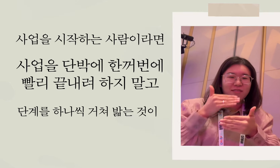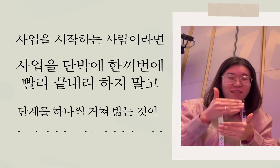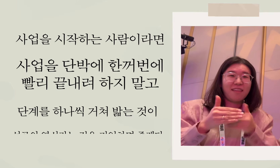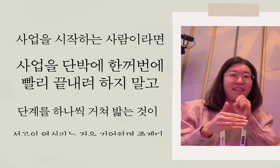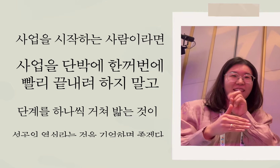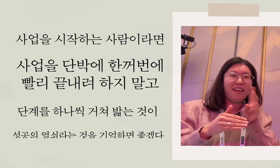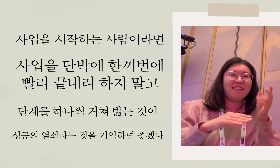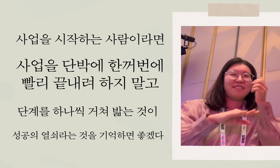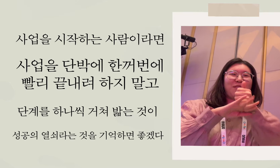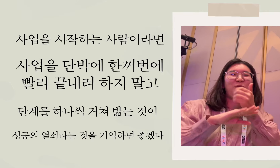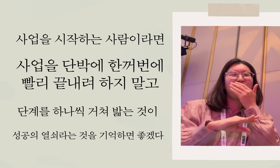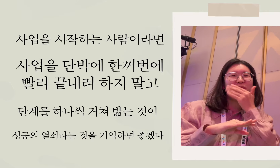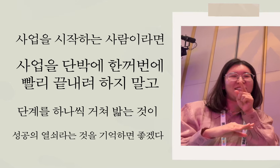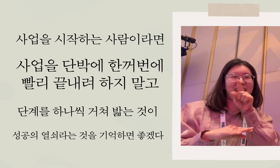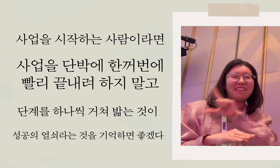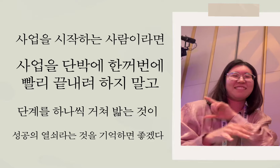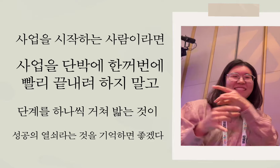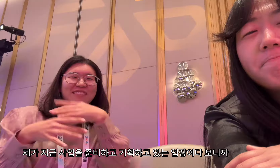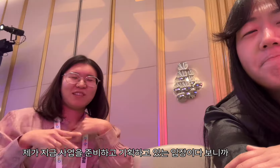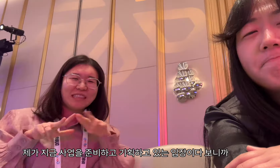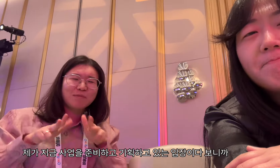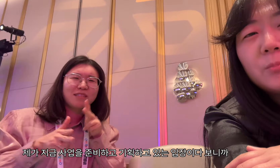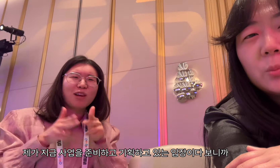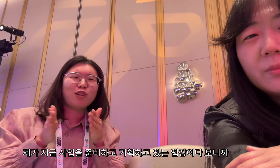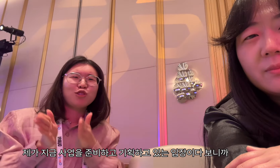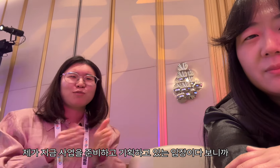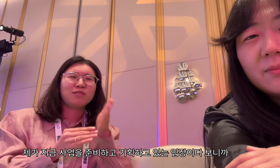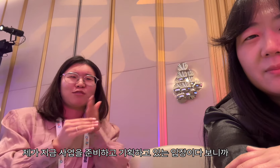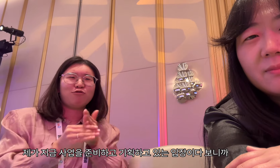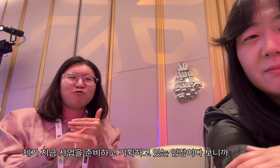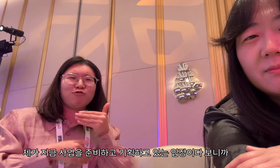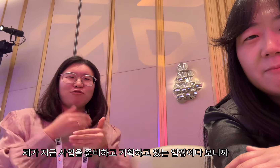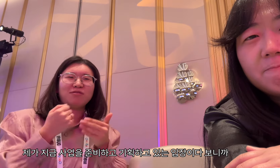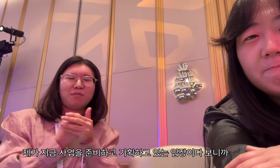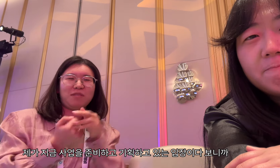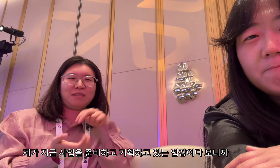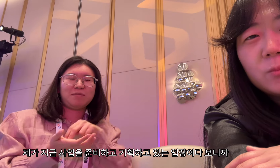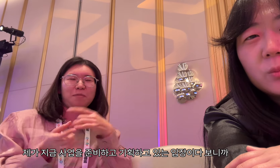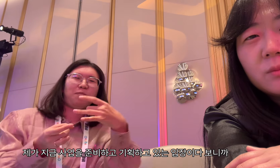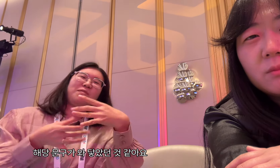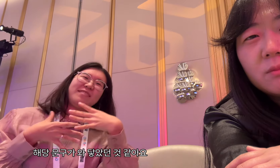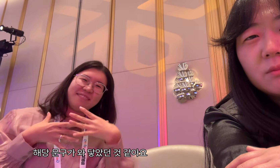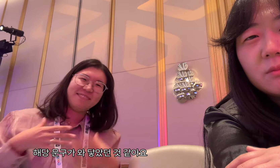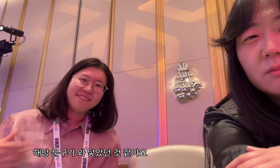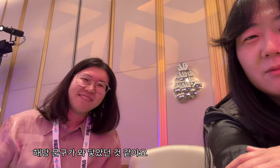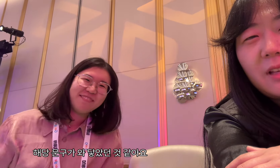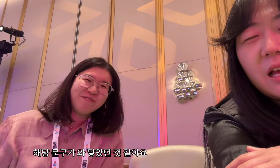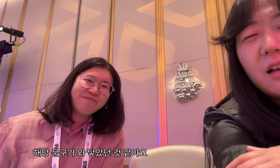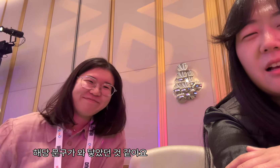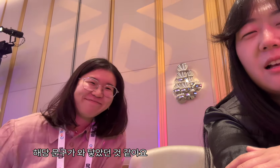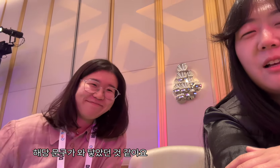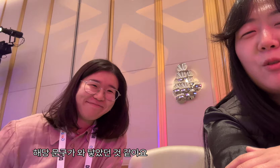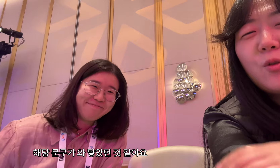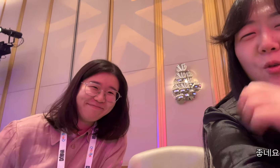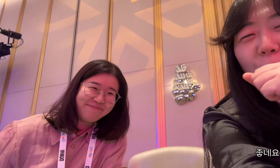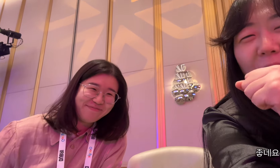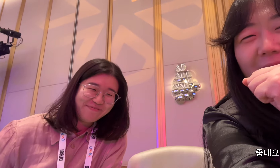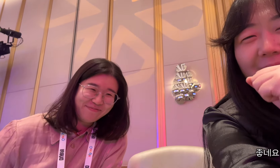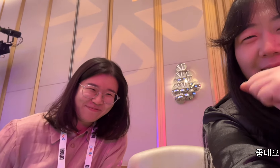I wish I could remember that because I am currently preparing and planning a business, I think the phrase resonated with me. It's good.